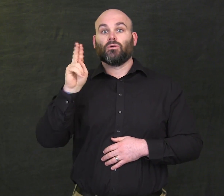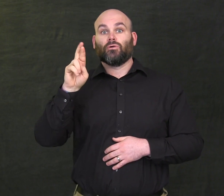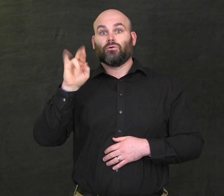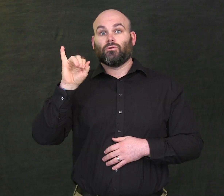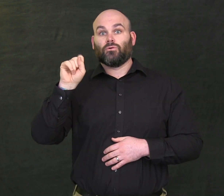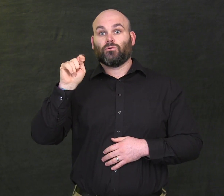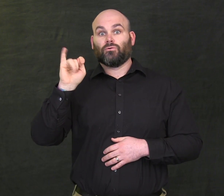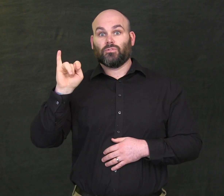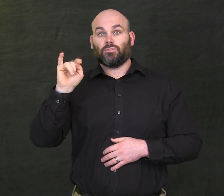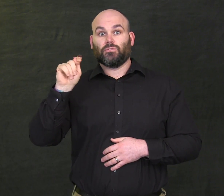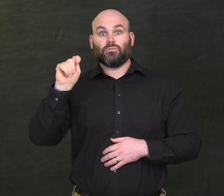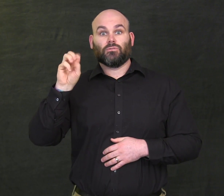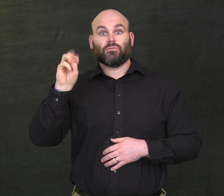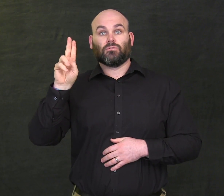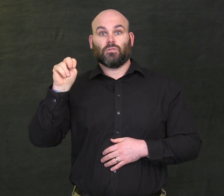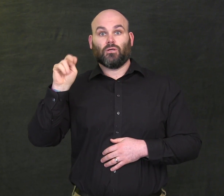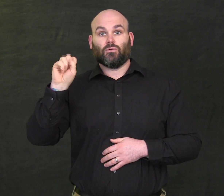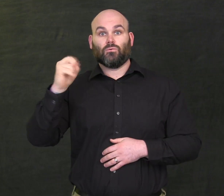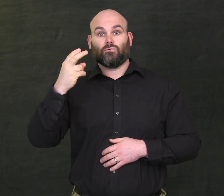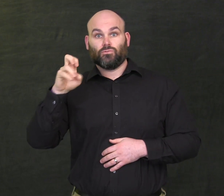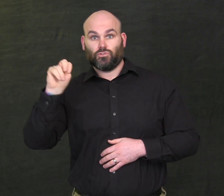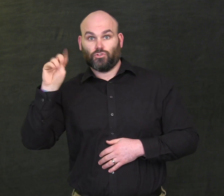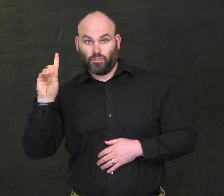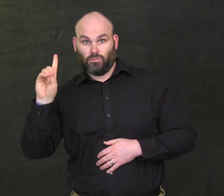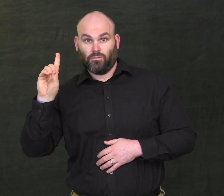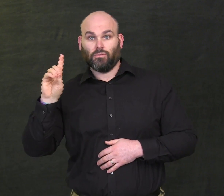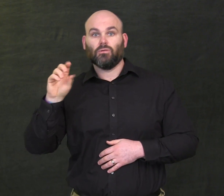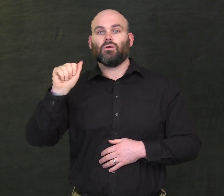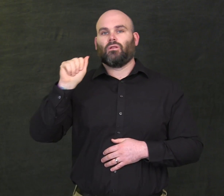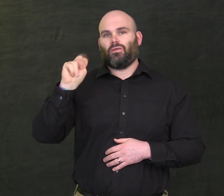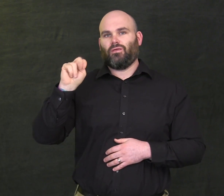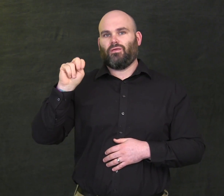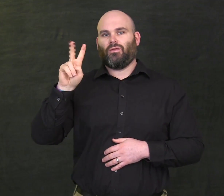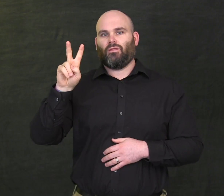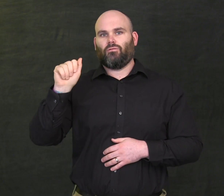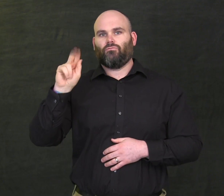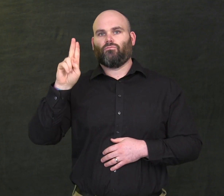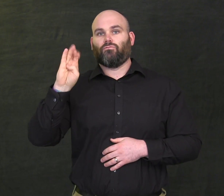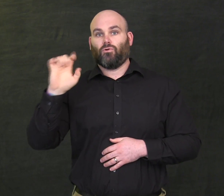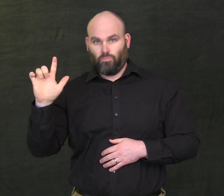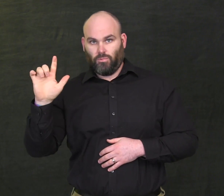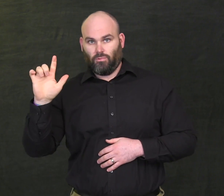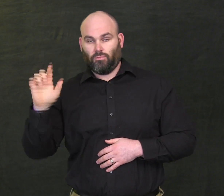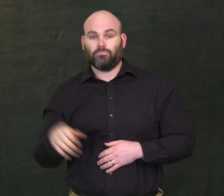Kristi Townshend and Ann Vaubel.